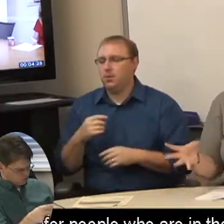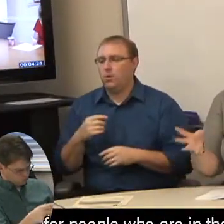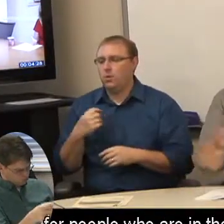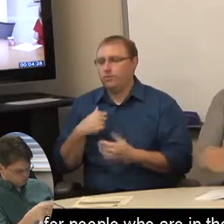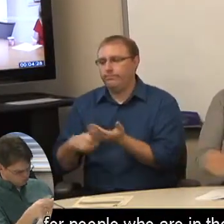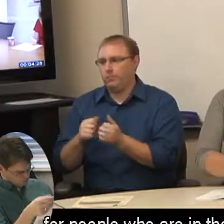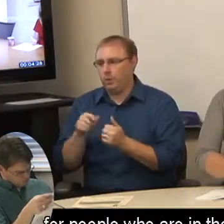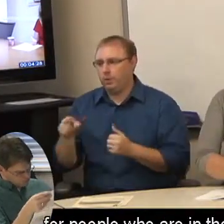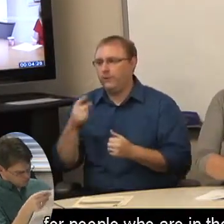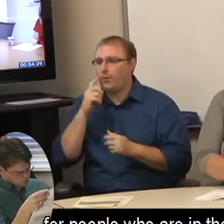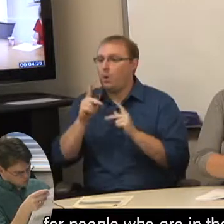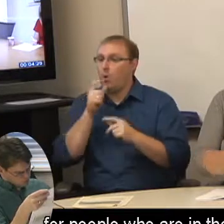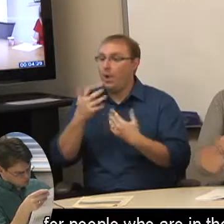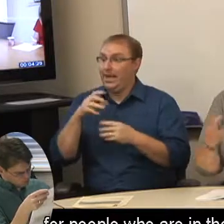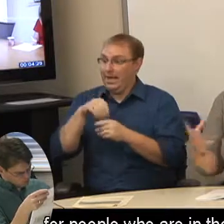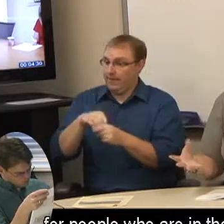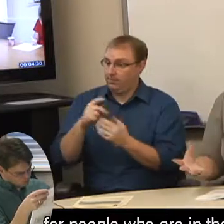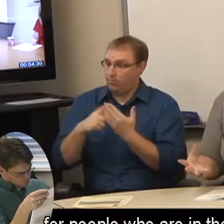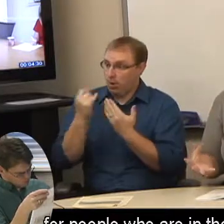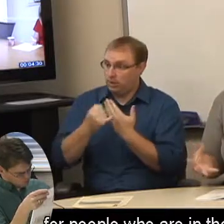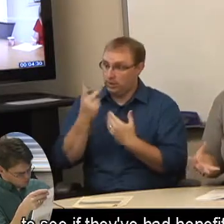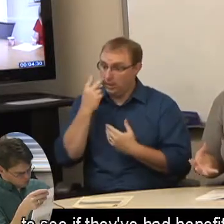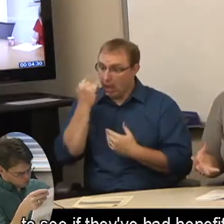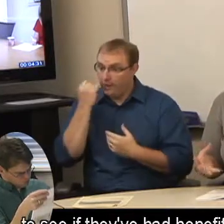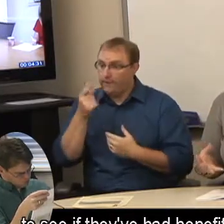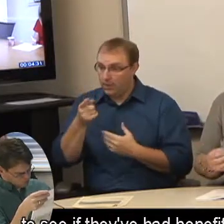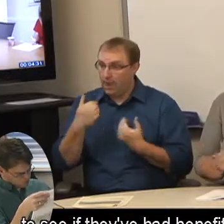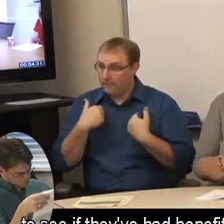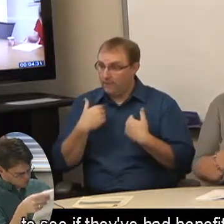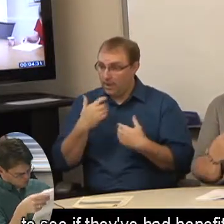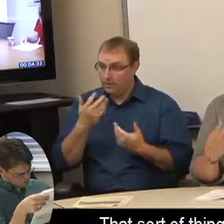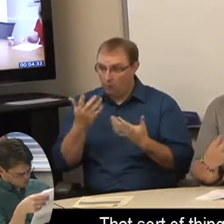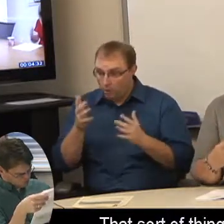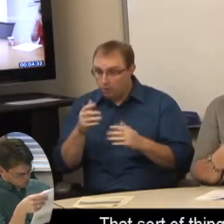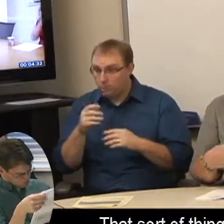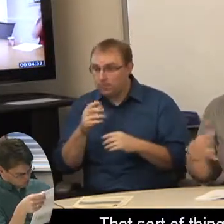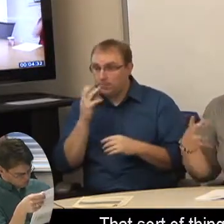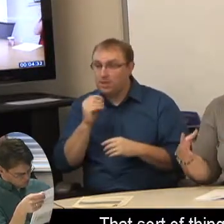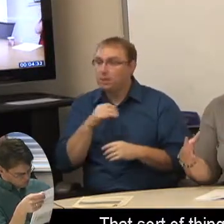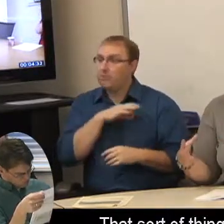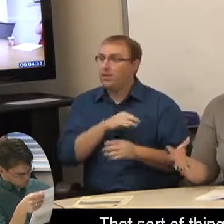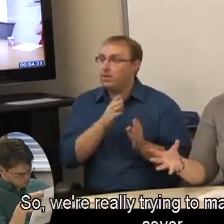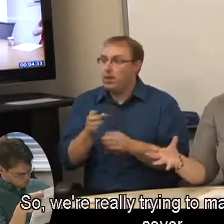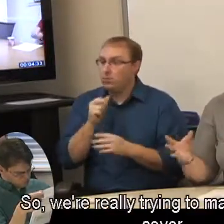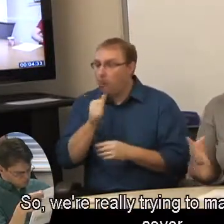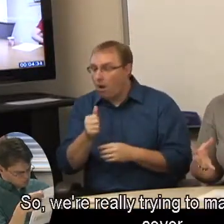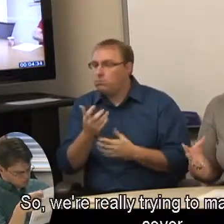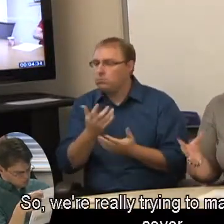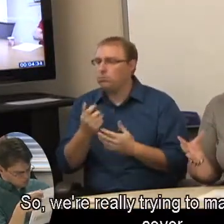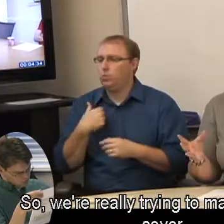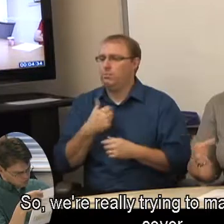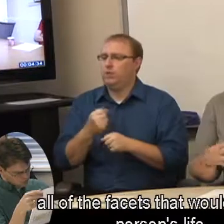for people who are in the project to see if they've had benefits planning. That sort of thing. So, we're really trying to make sure we cover